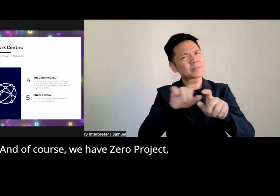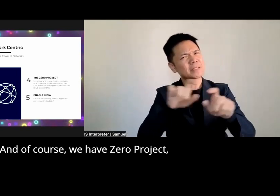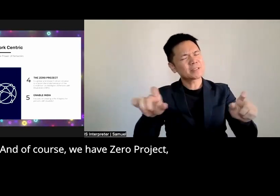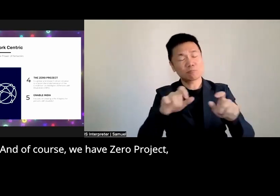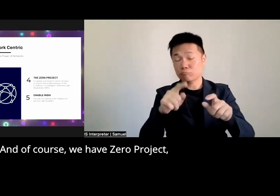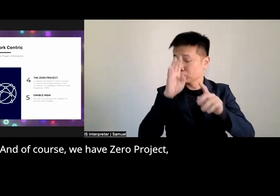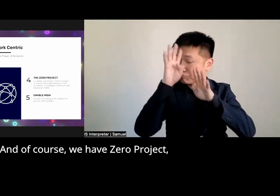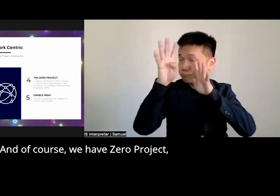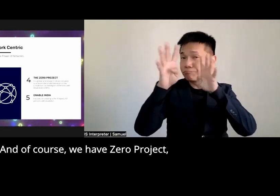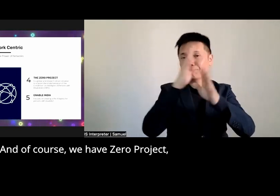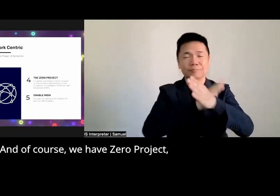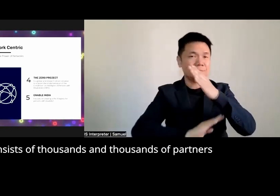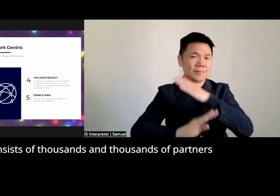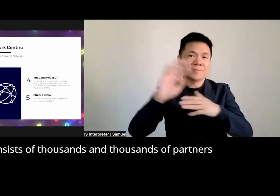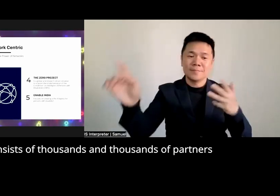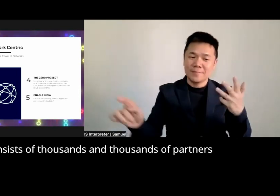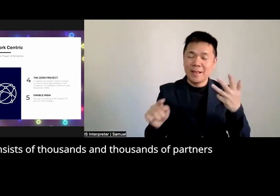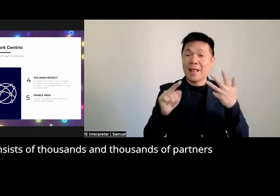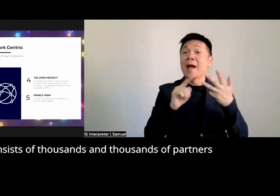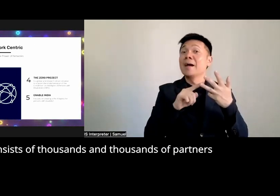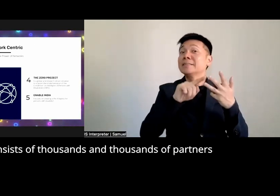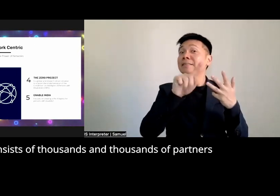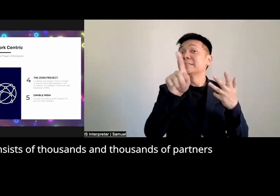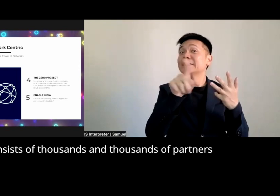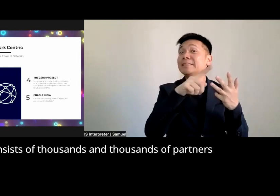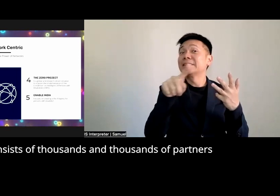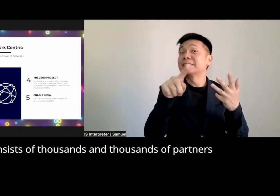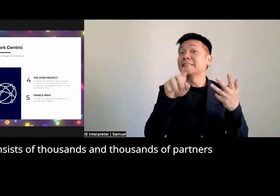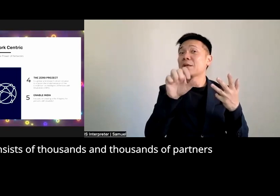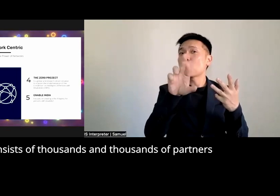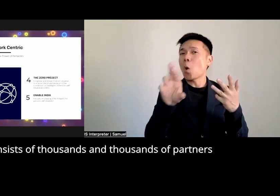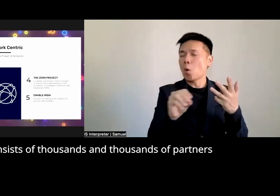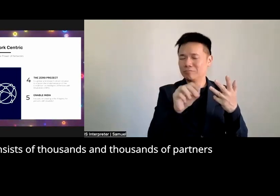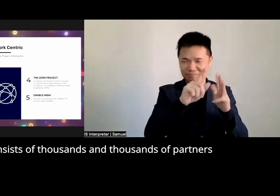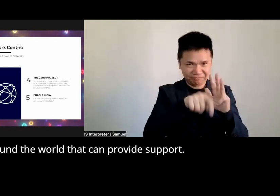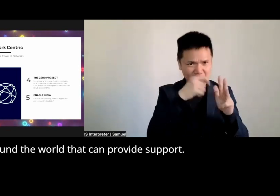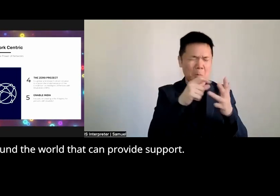course we have zero project which is a consists of thousands and thousands of Partners around the